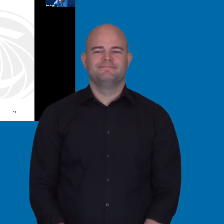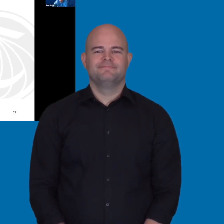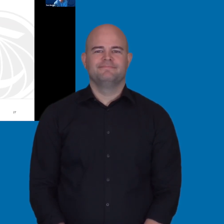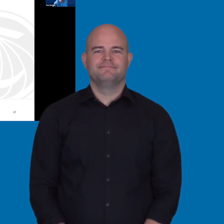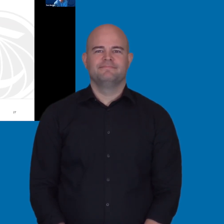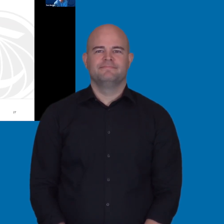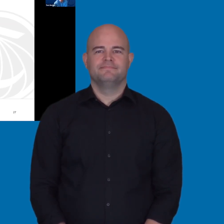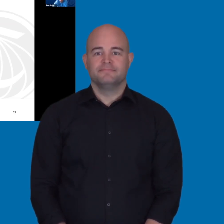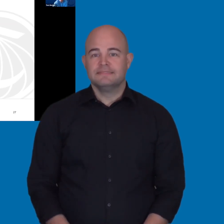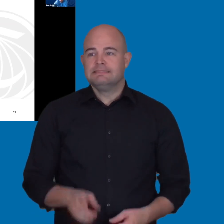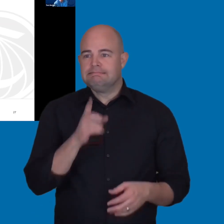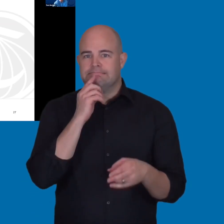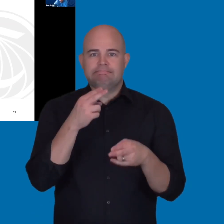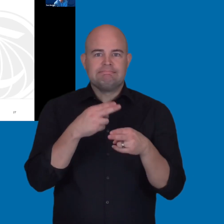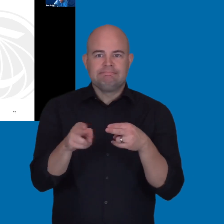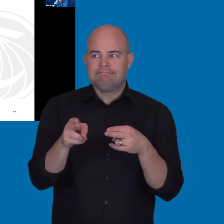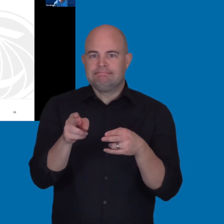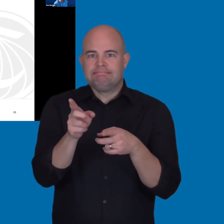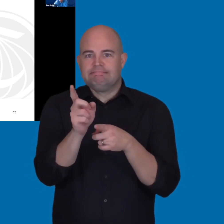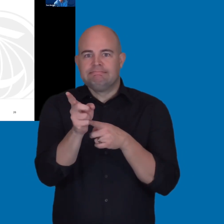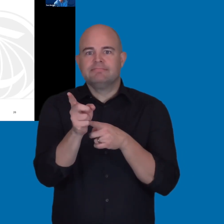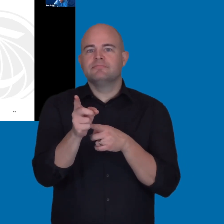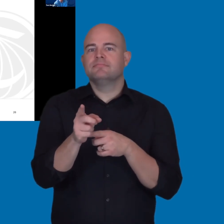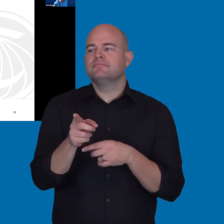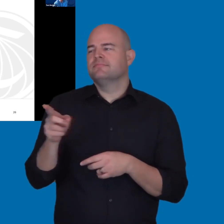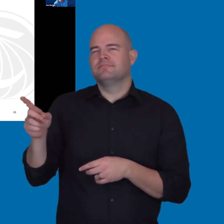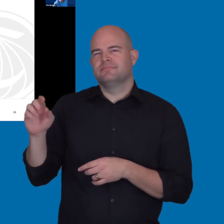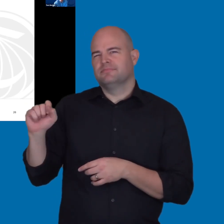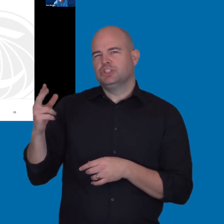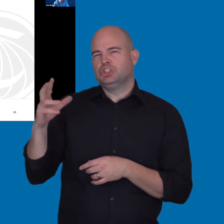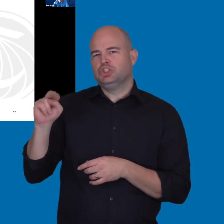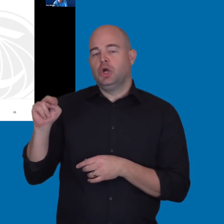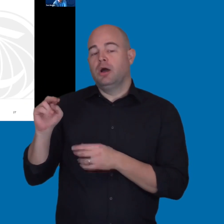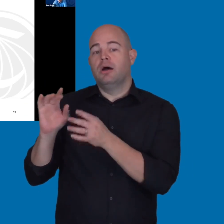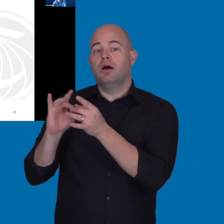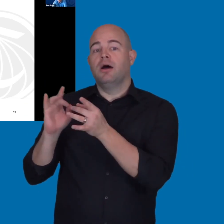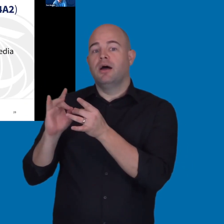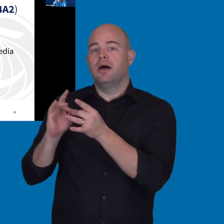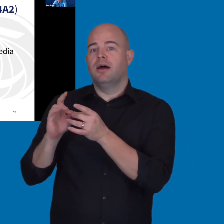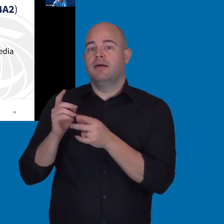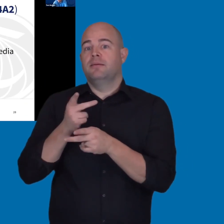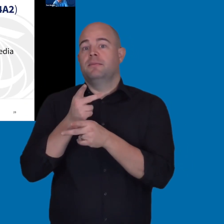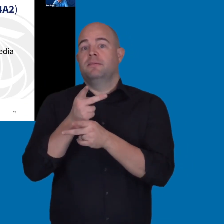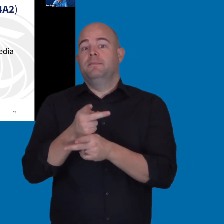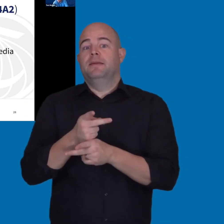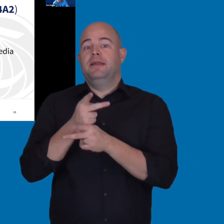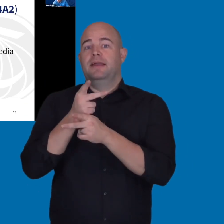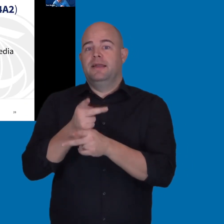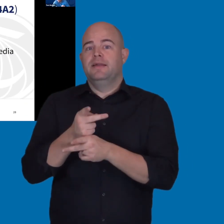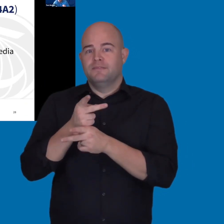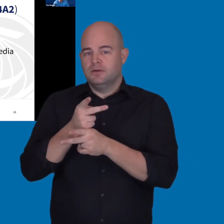And the last -- really quick if we have a second.